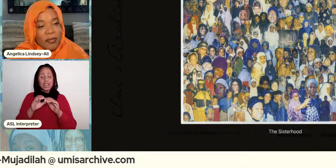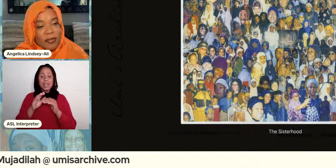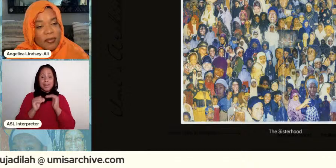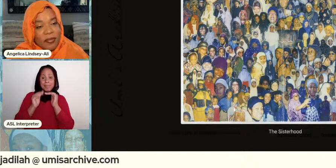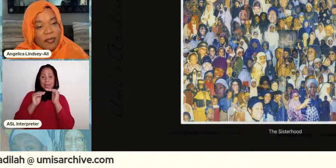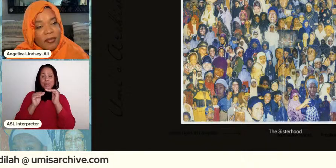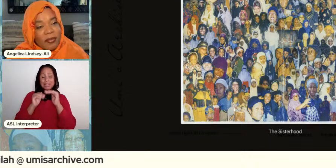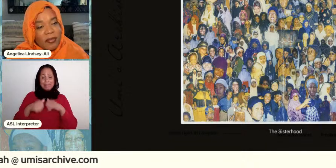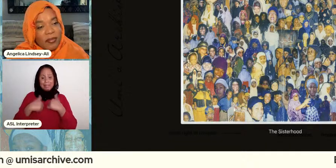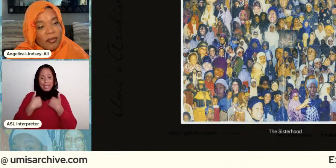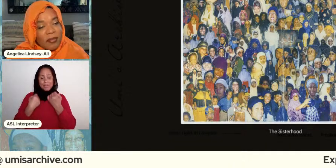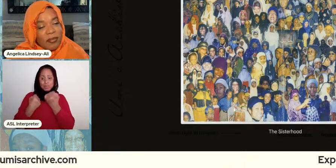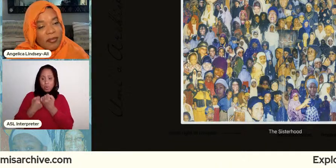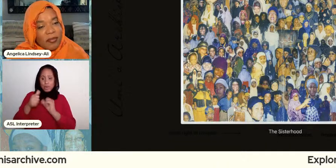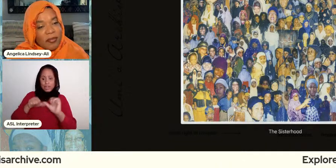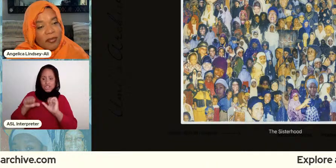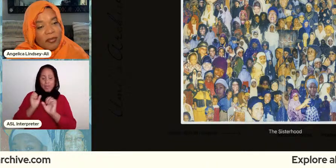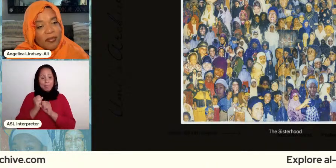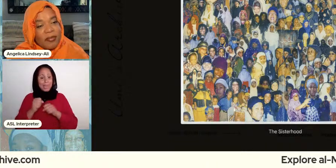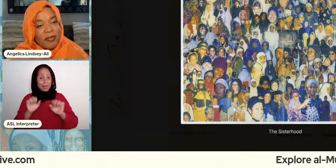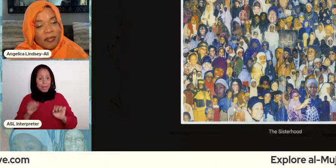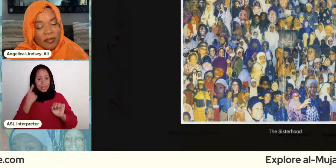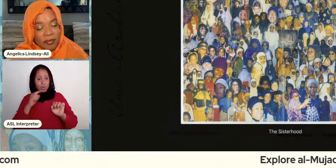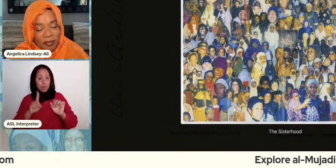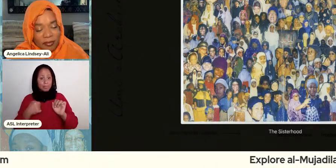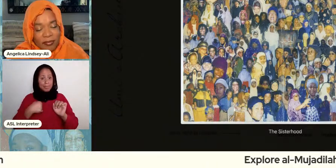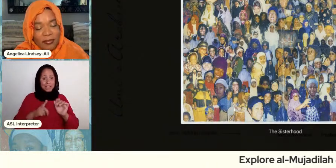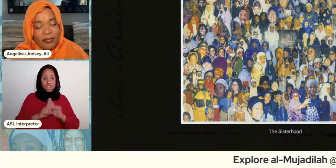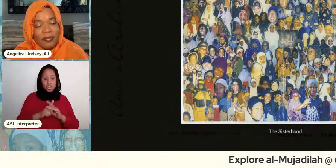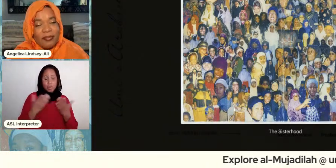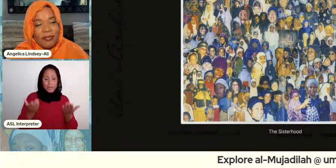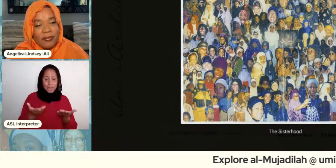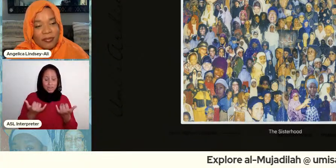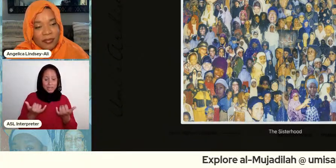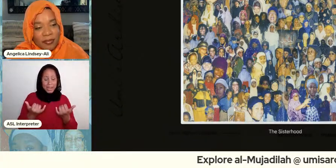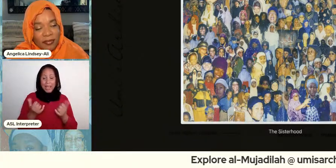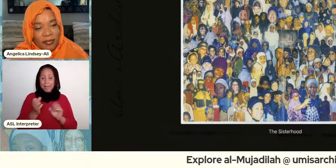making it possible for me to be here today for you to be here today right like all and it's a it's